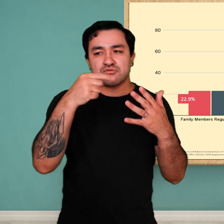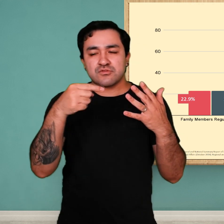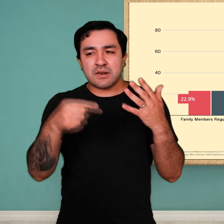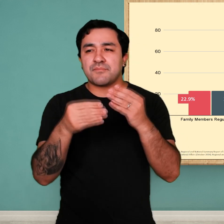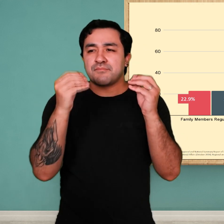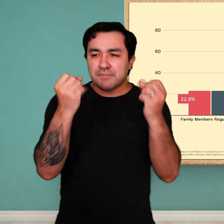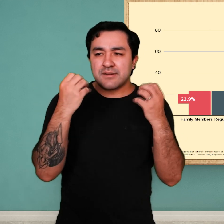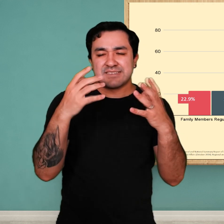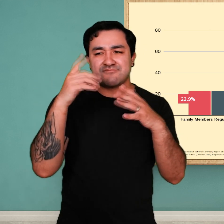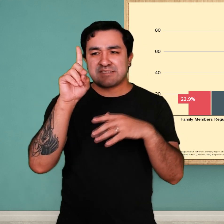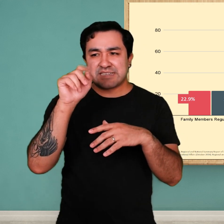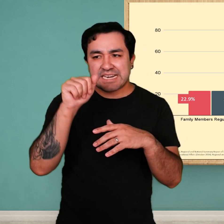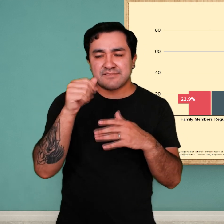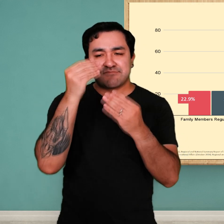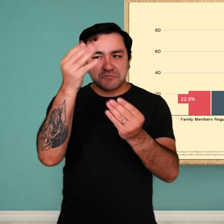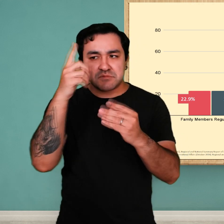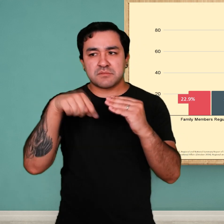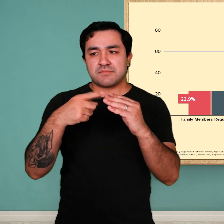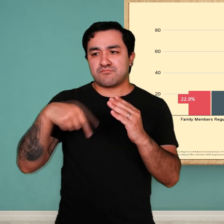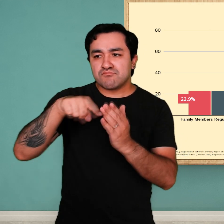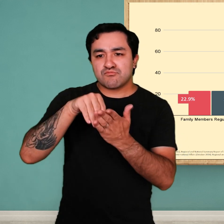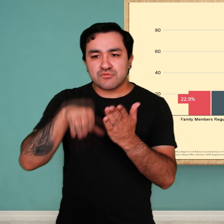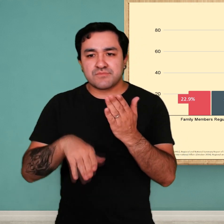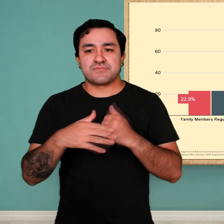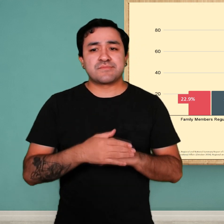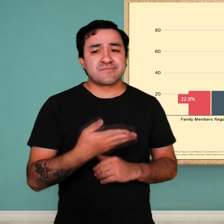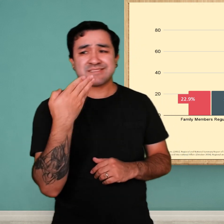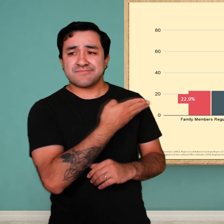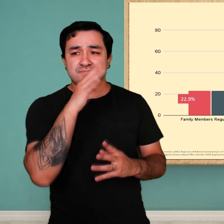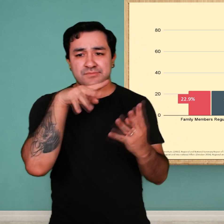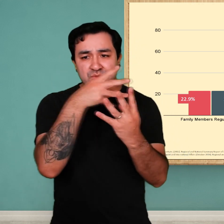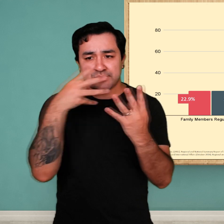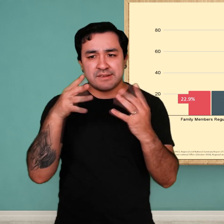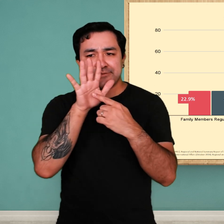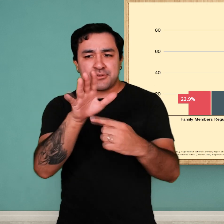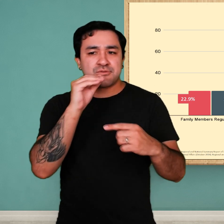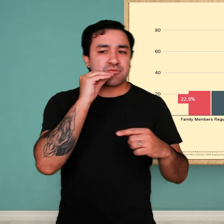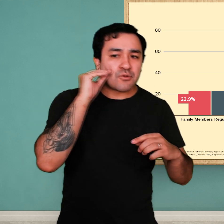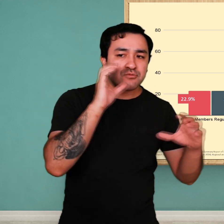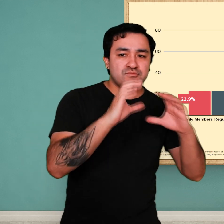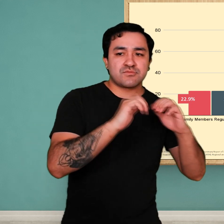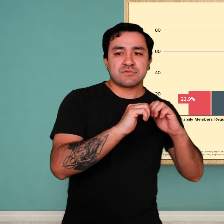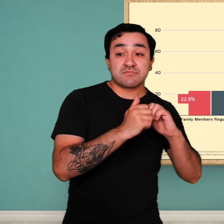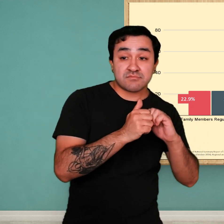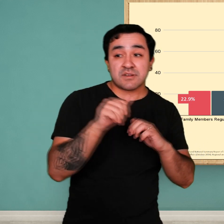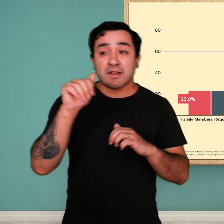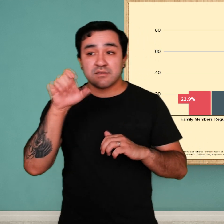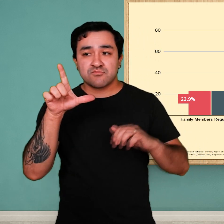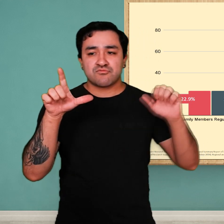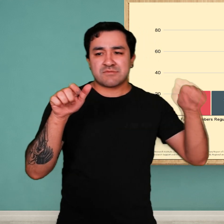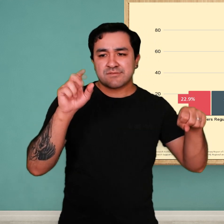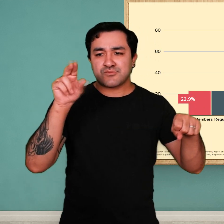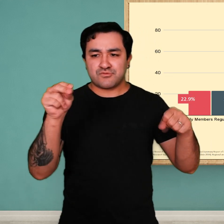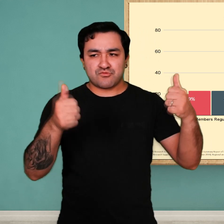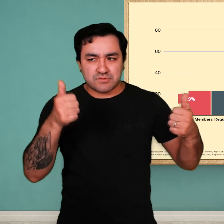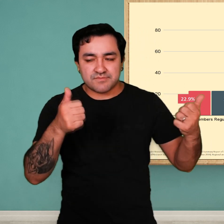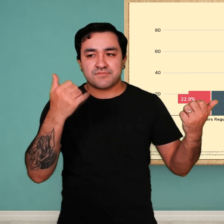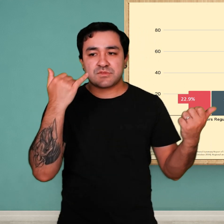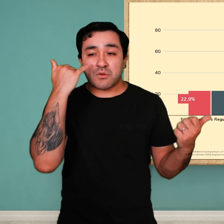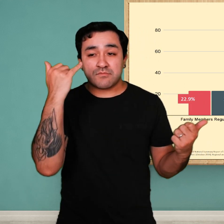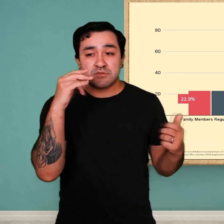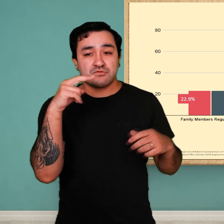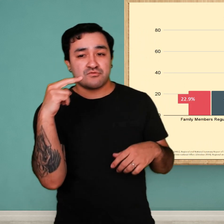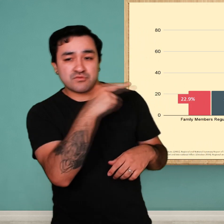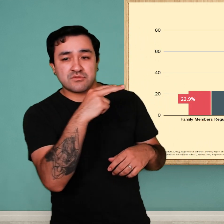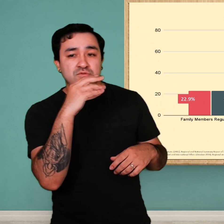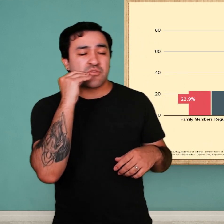to hearing aid and cochlear implant use. This first graph displays American Sign Language